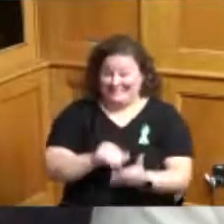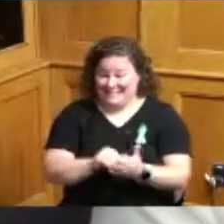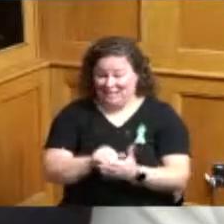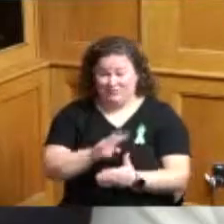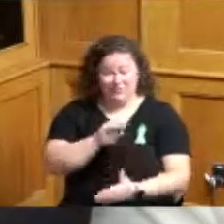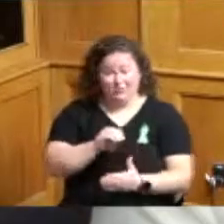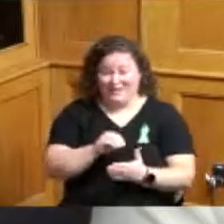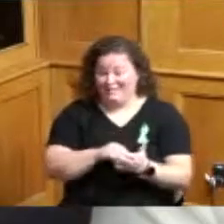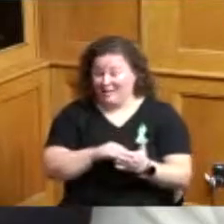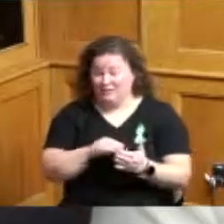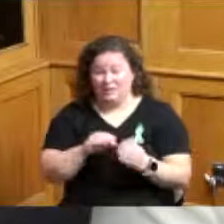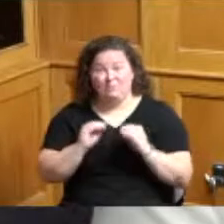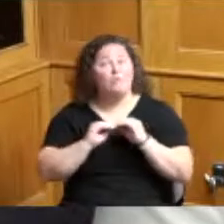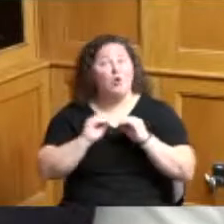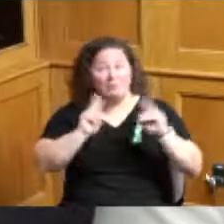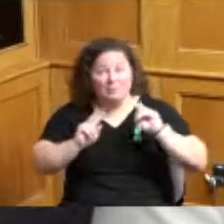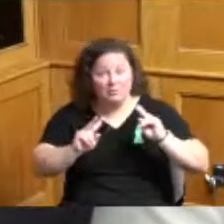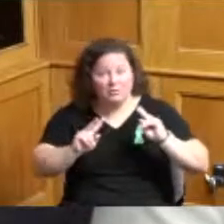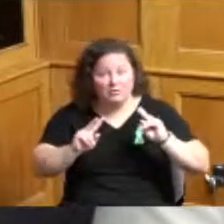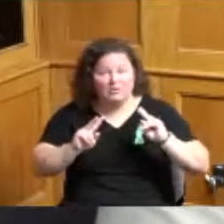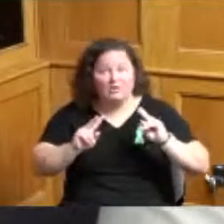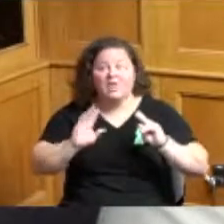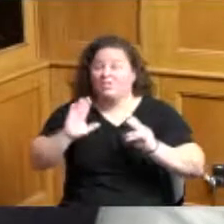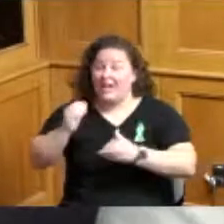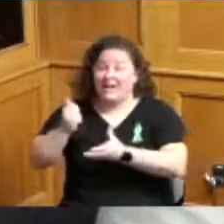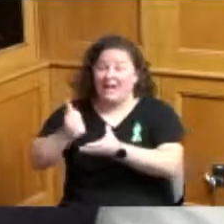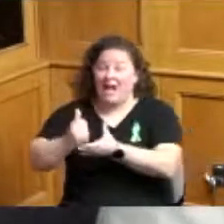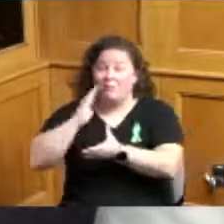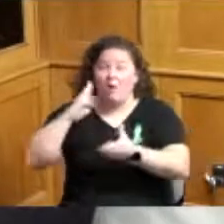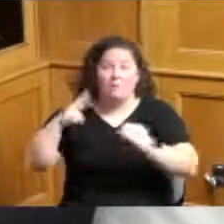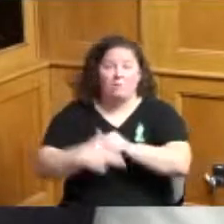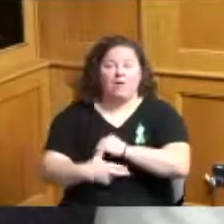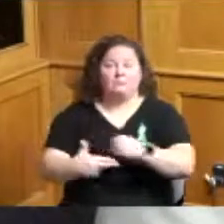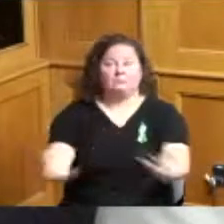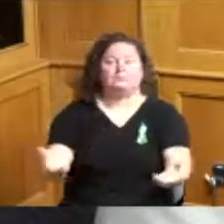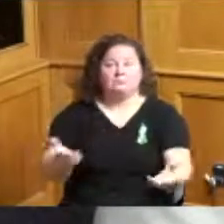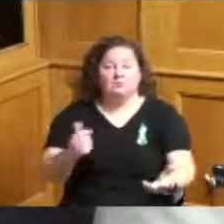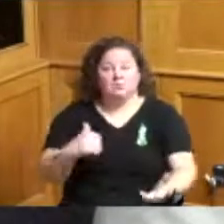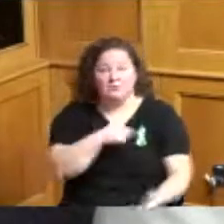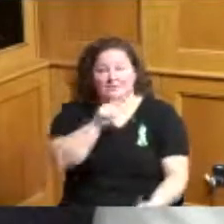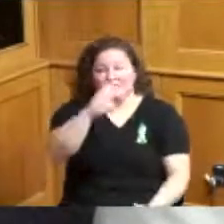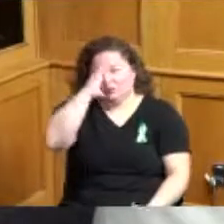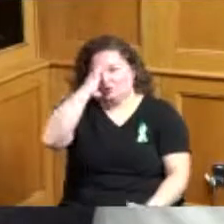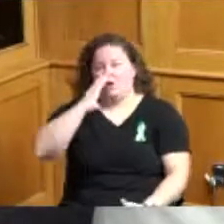will not have help we need to know that before we pass our ARPA plan because you know we're